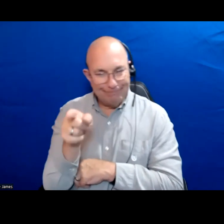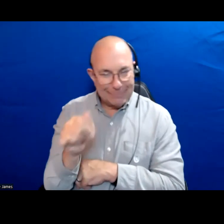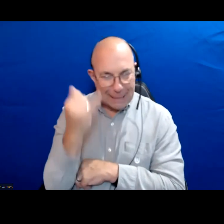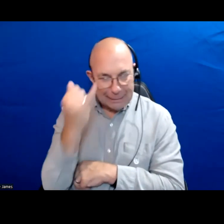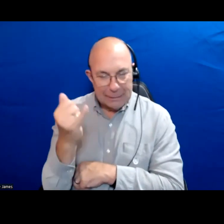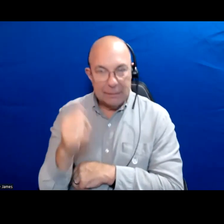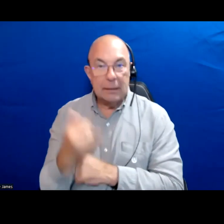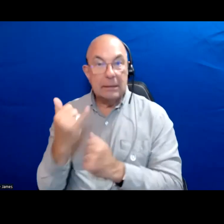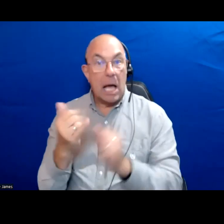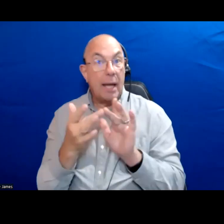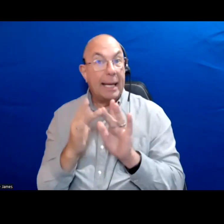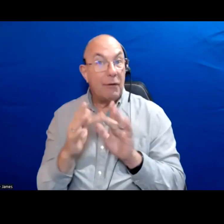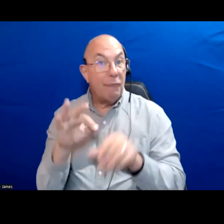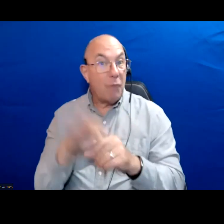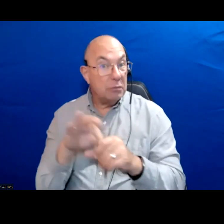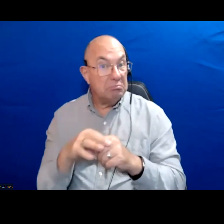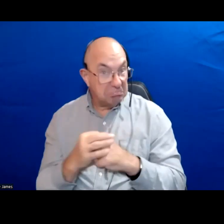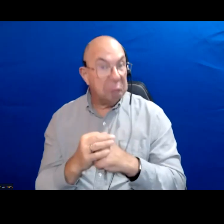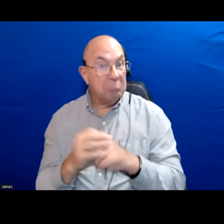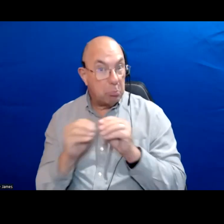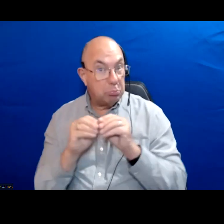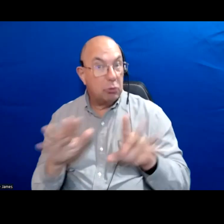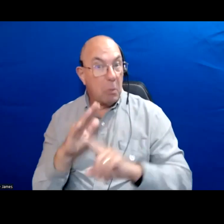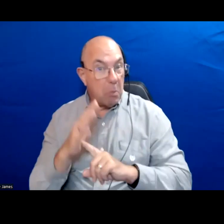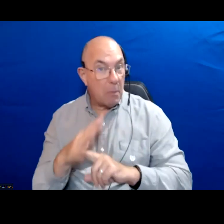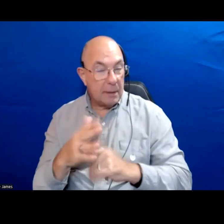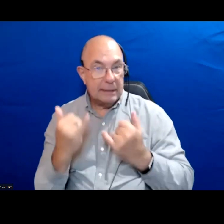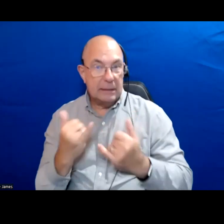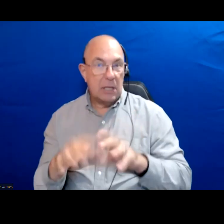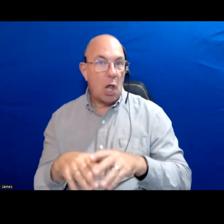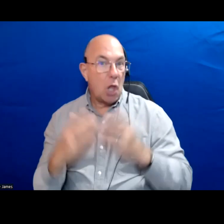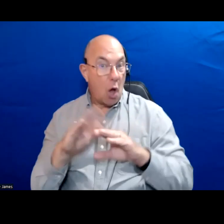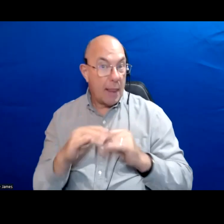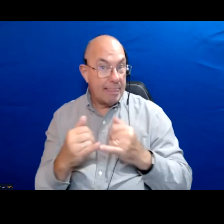Also Internet voting this is something that is becoming more mainstream. We do so much online.